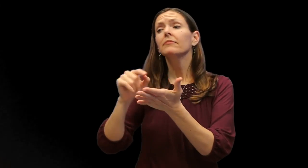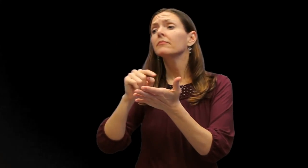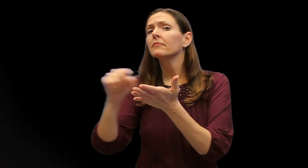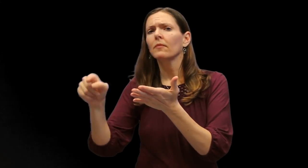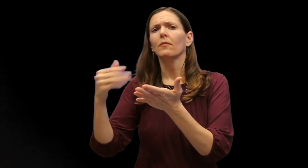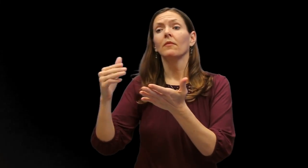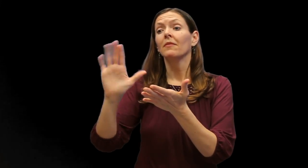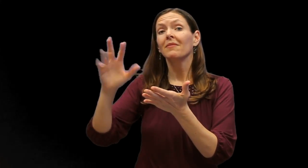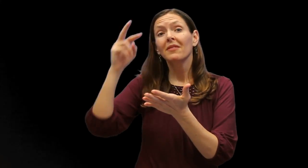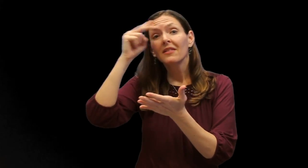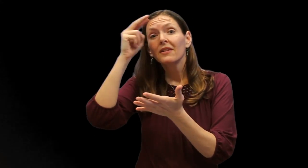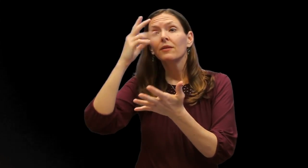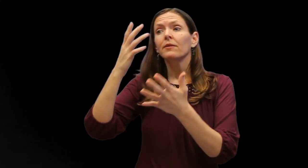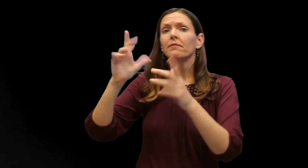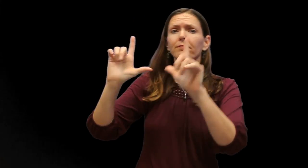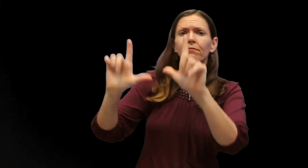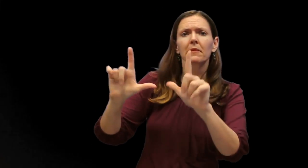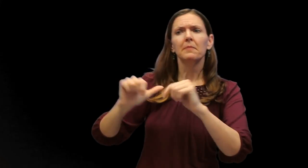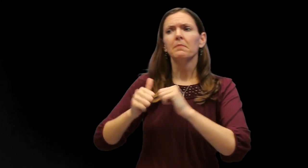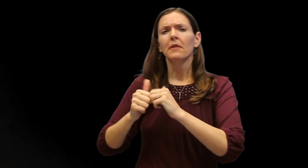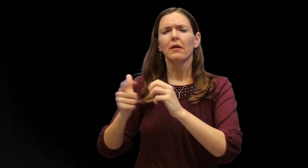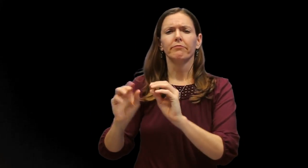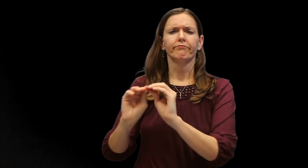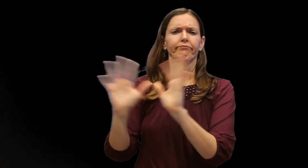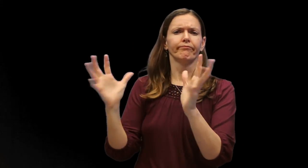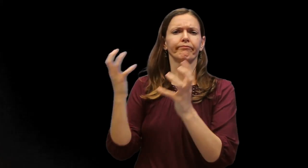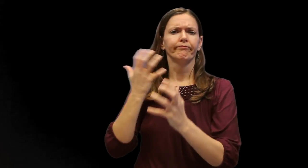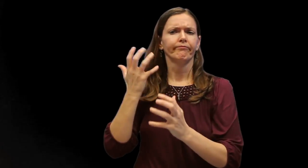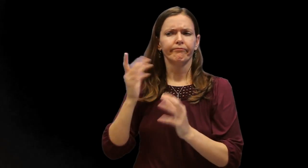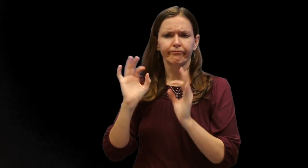In his publications, his theoretical framework in describing academic language is articulate and his